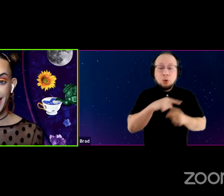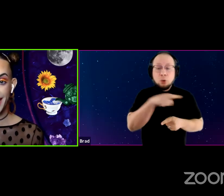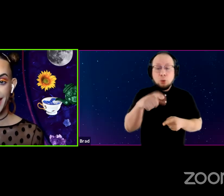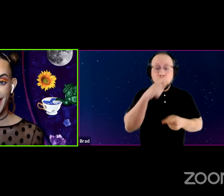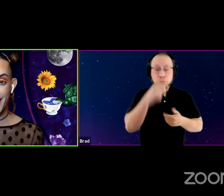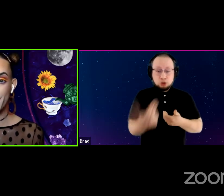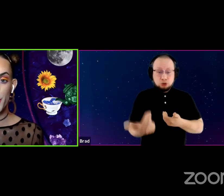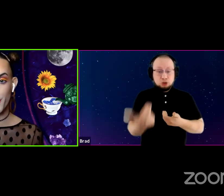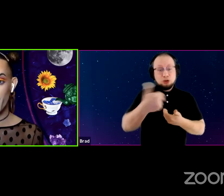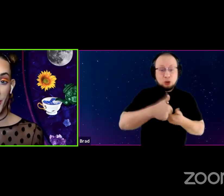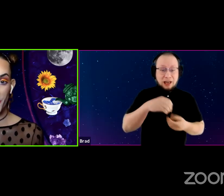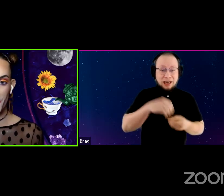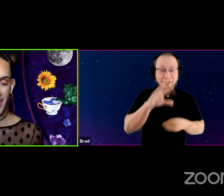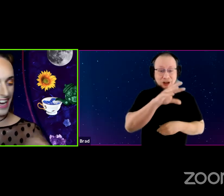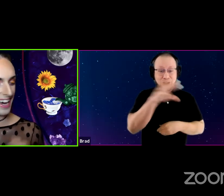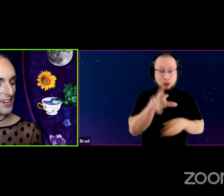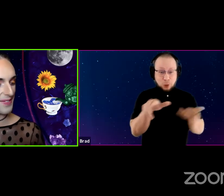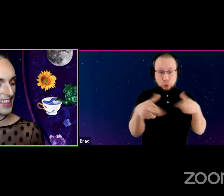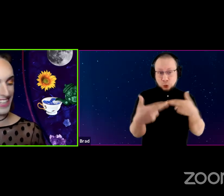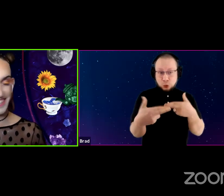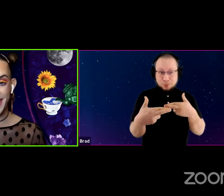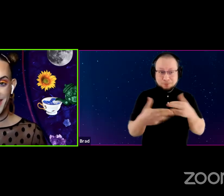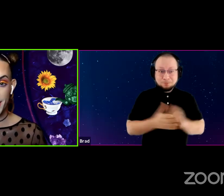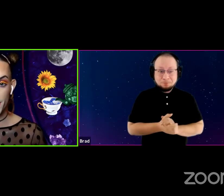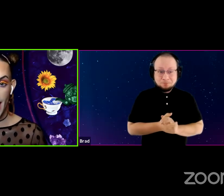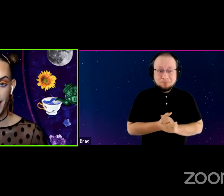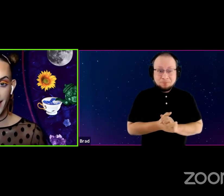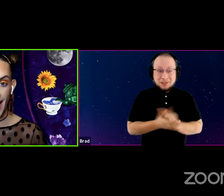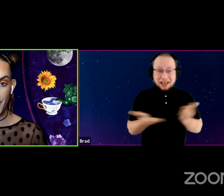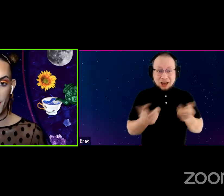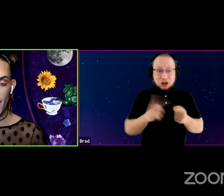in the Zoom room that are here to chat and hang with us.